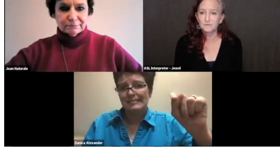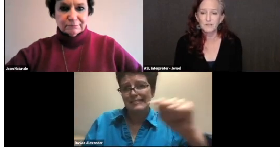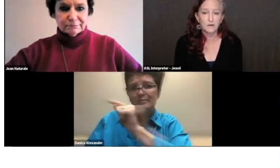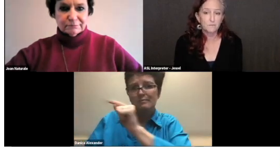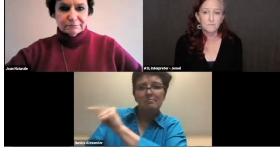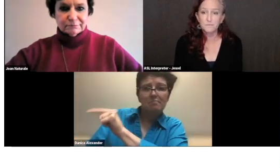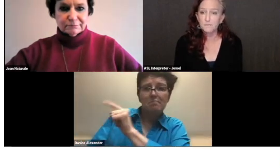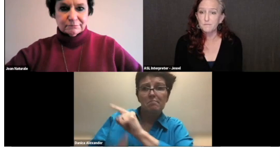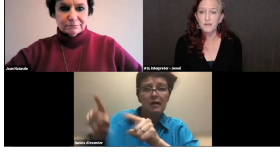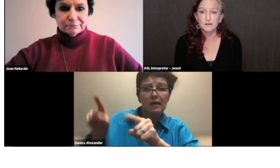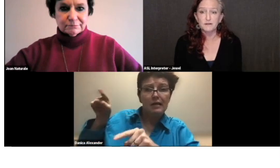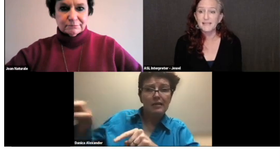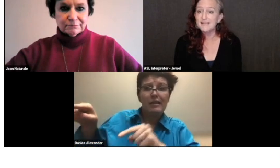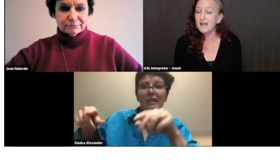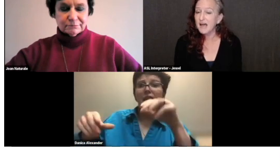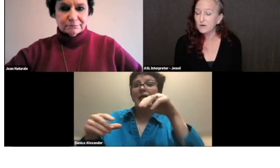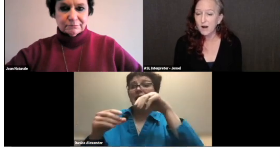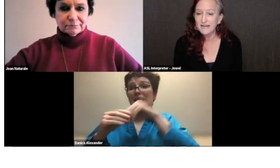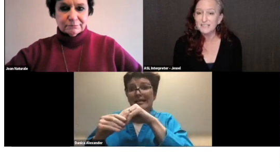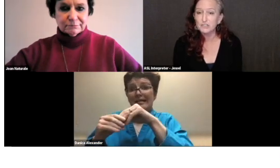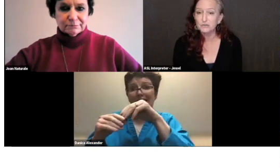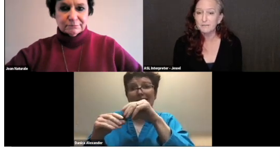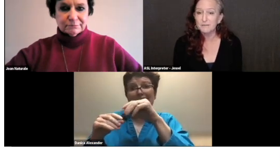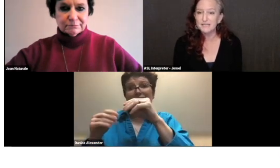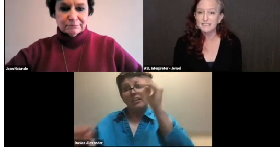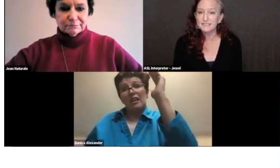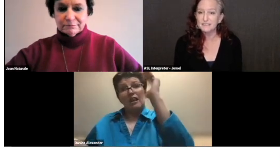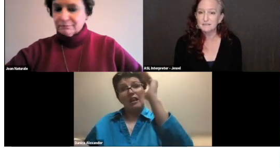you know, they're not quite extremists.